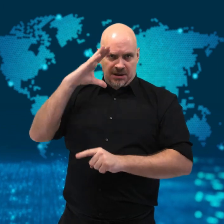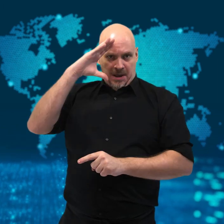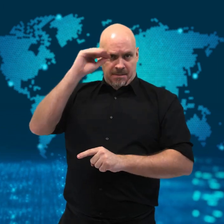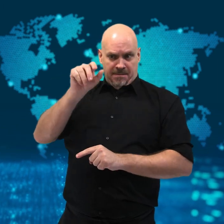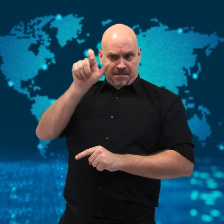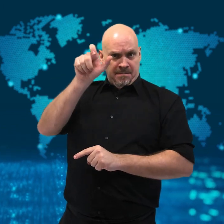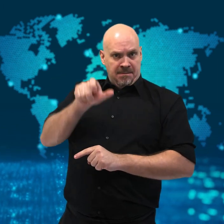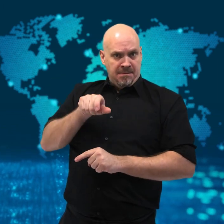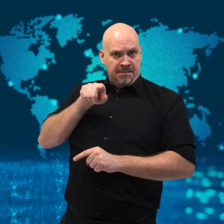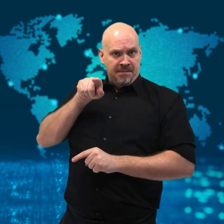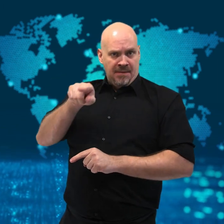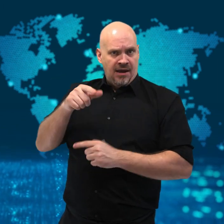Last weekend,